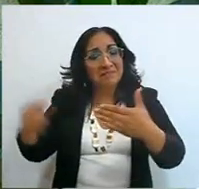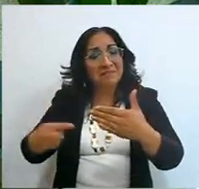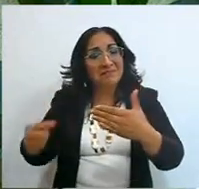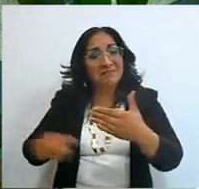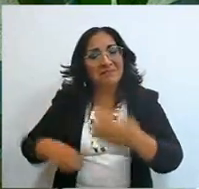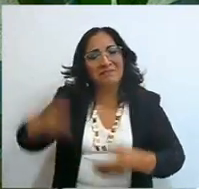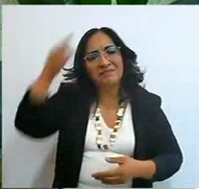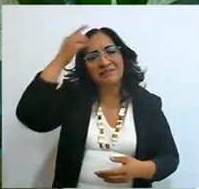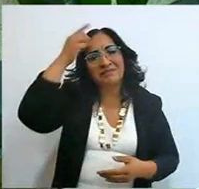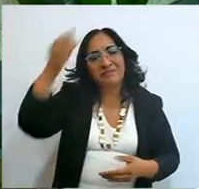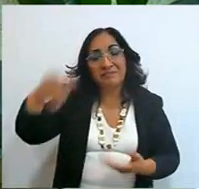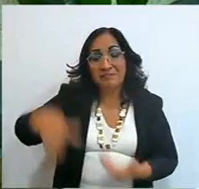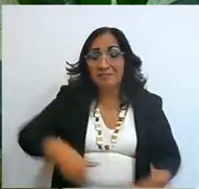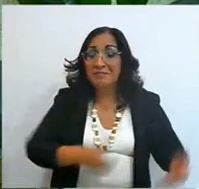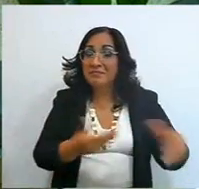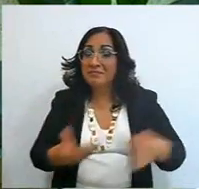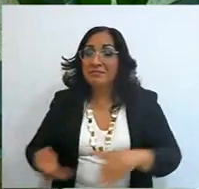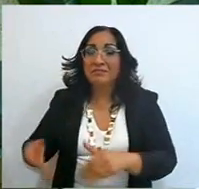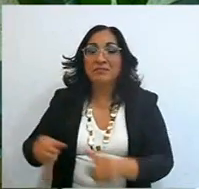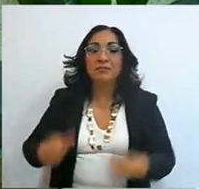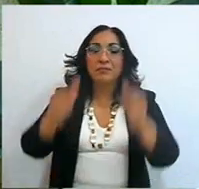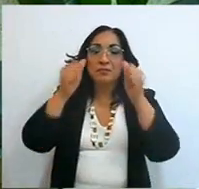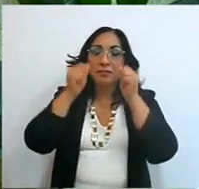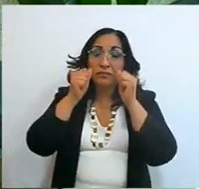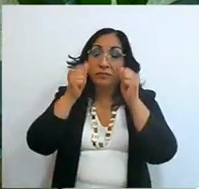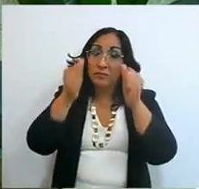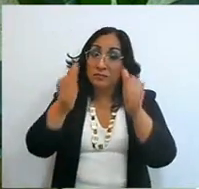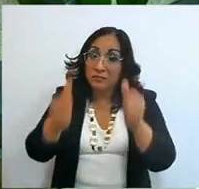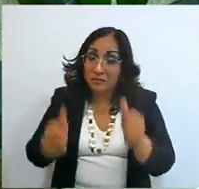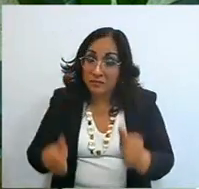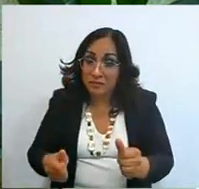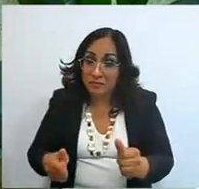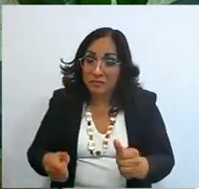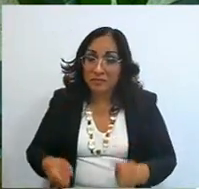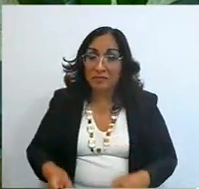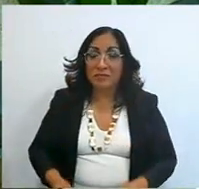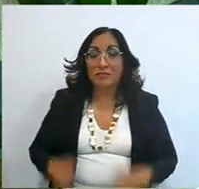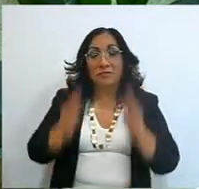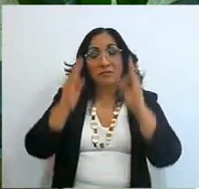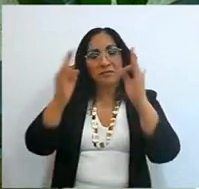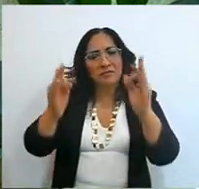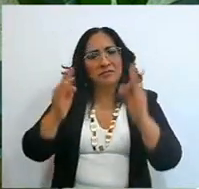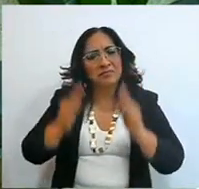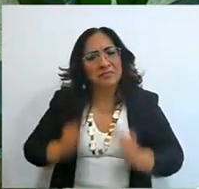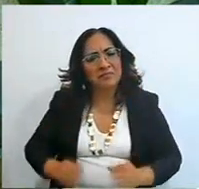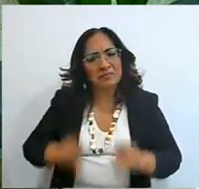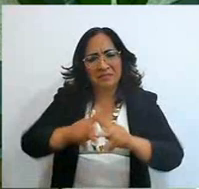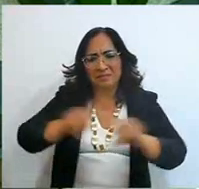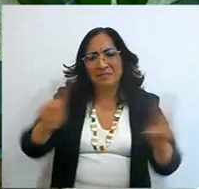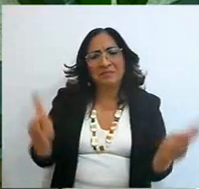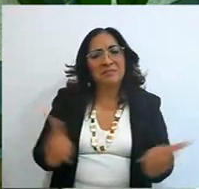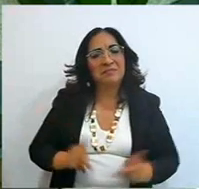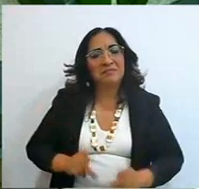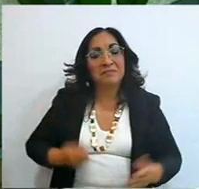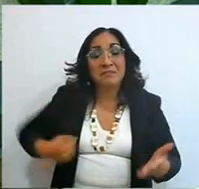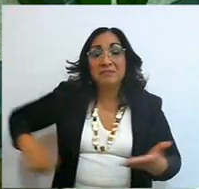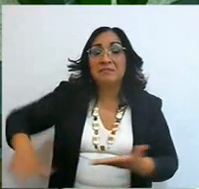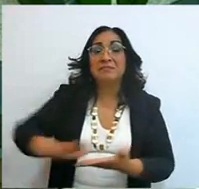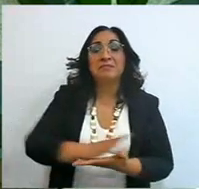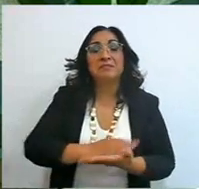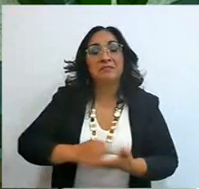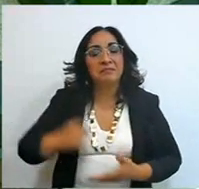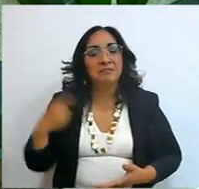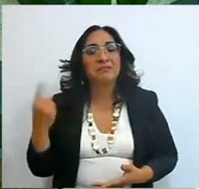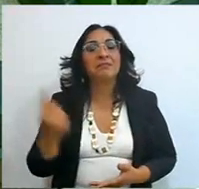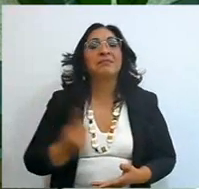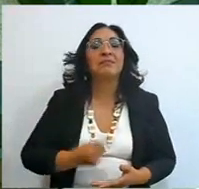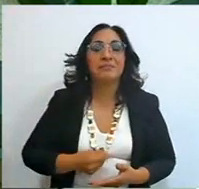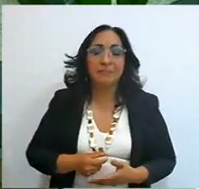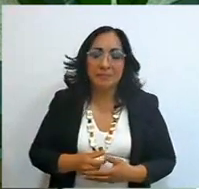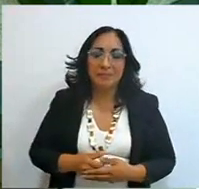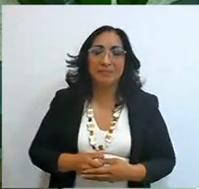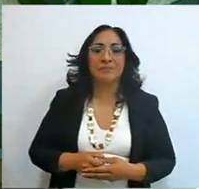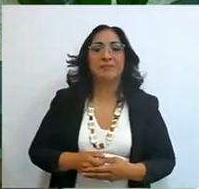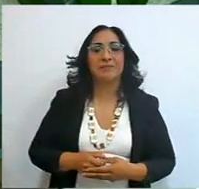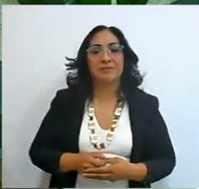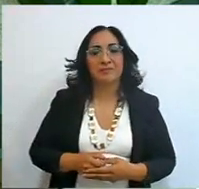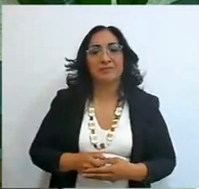his way is perfect, his way is peace, his way is victory,